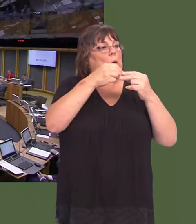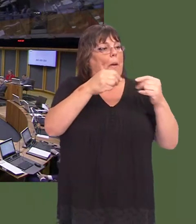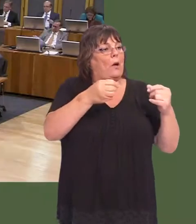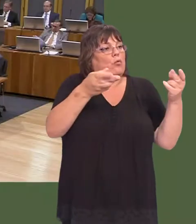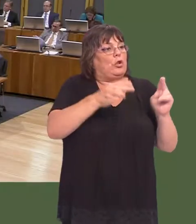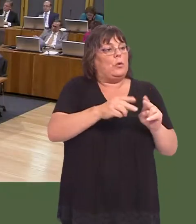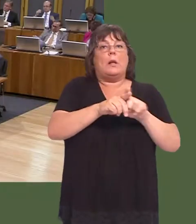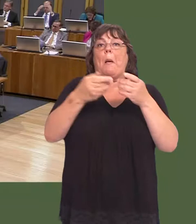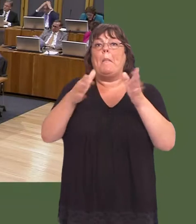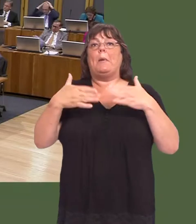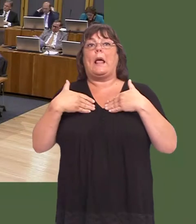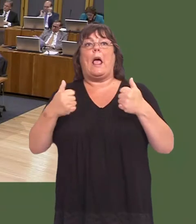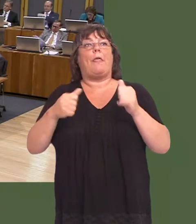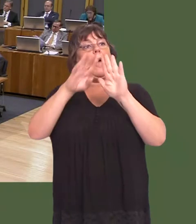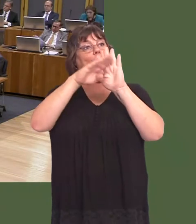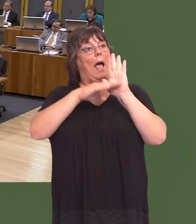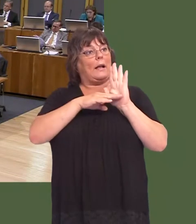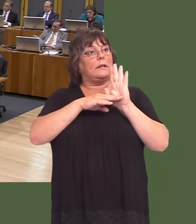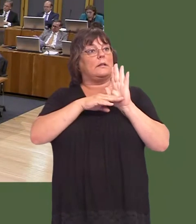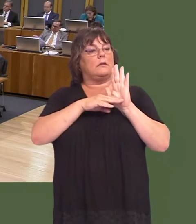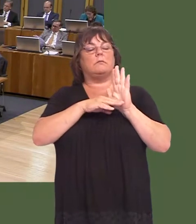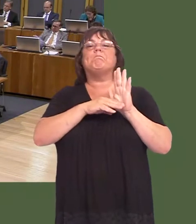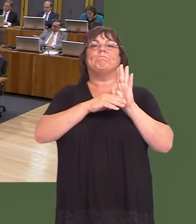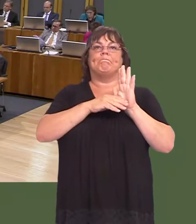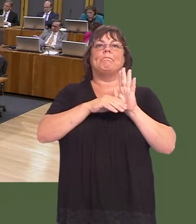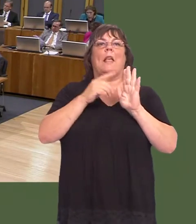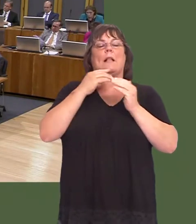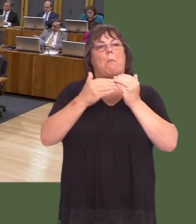The Public Health (Wales) Act 2017, the seal of which I applied yesterday, provides further